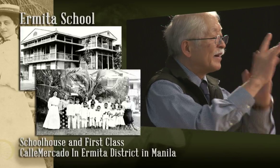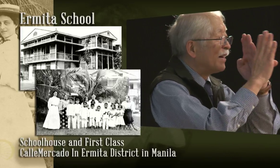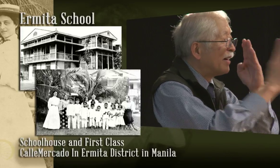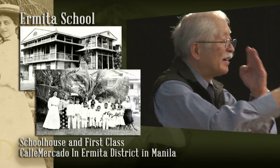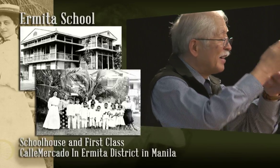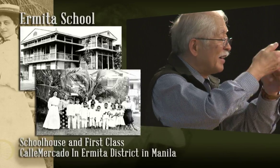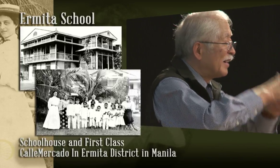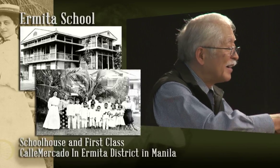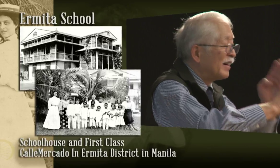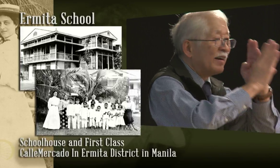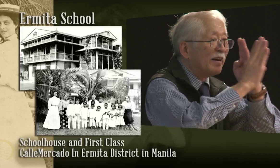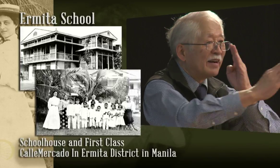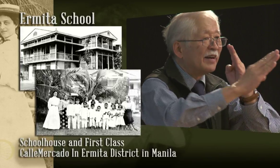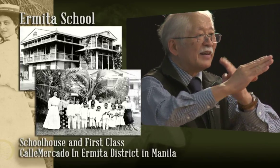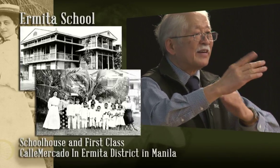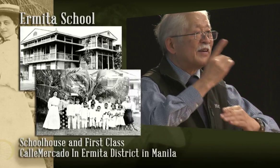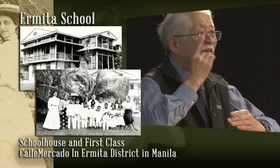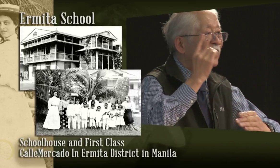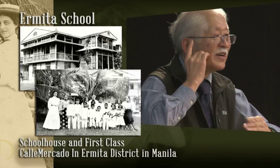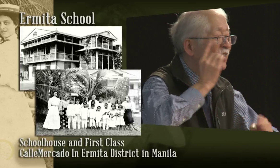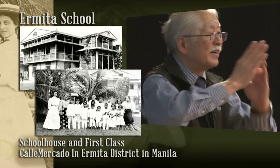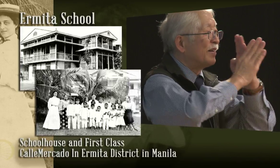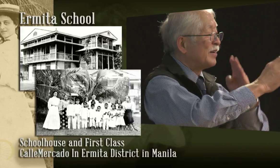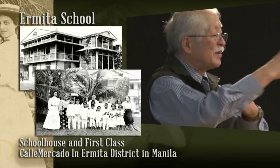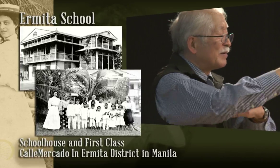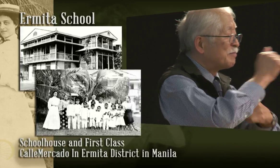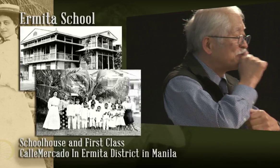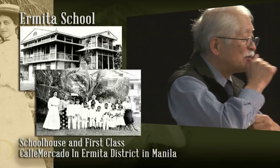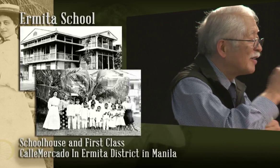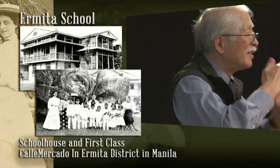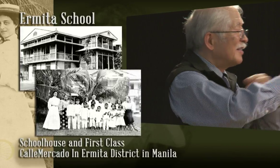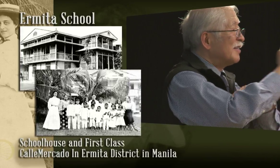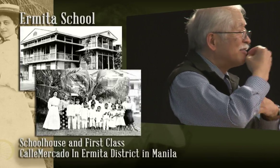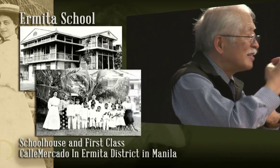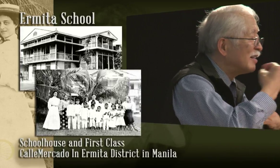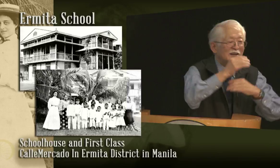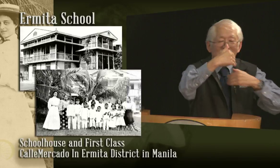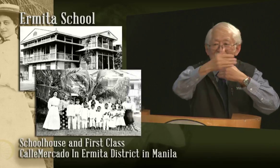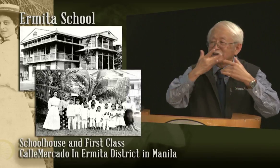and, and they had the students lined up, and they had the dorms and they had